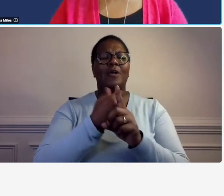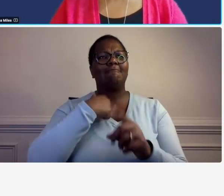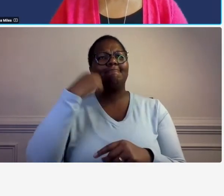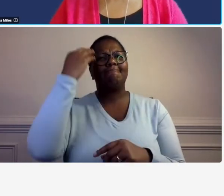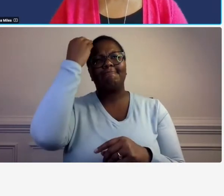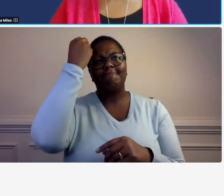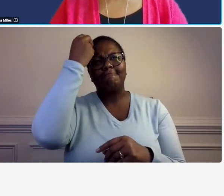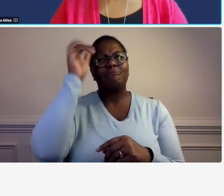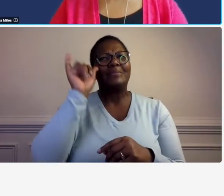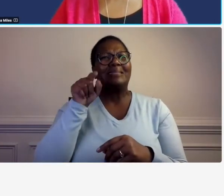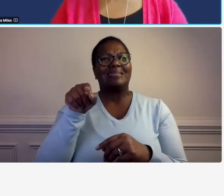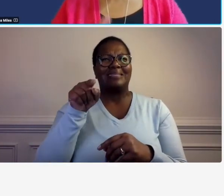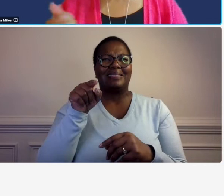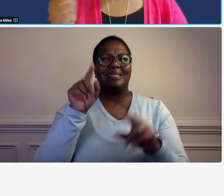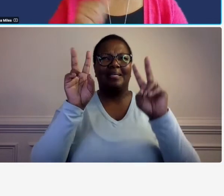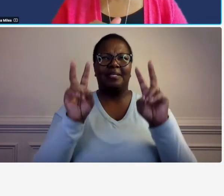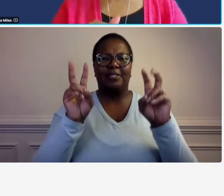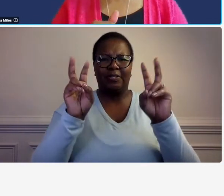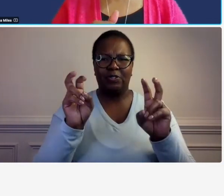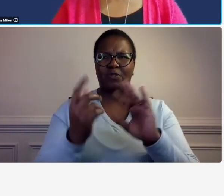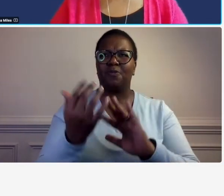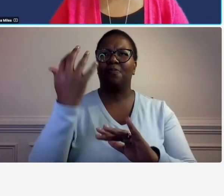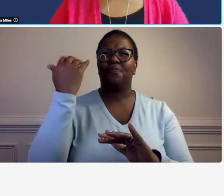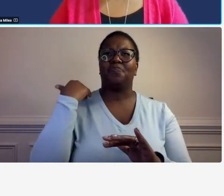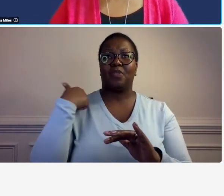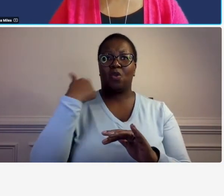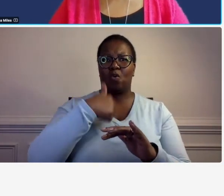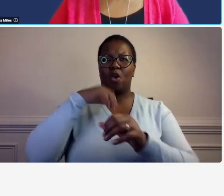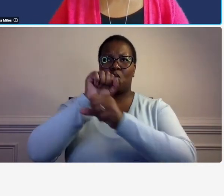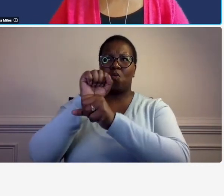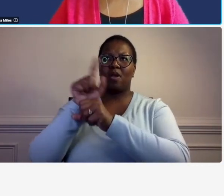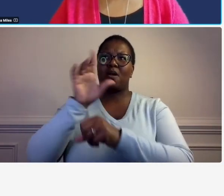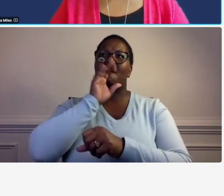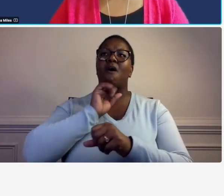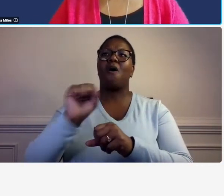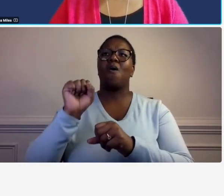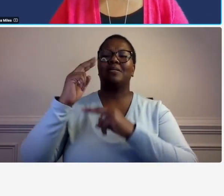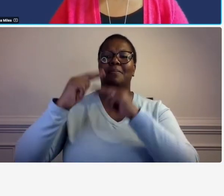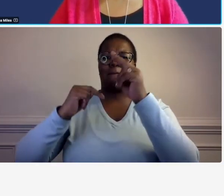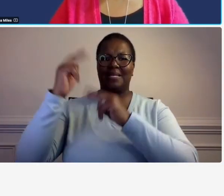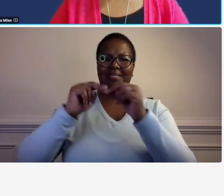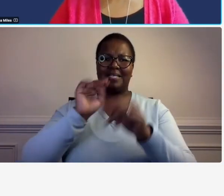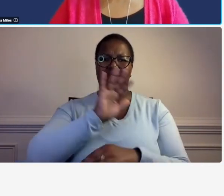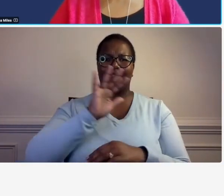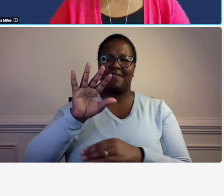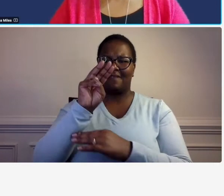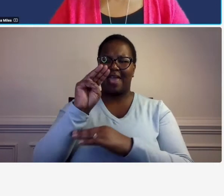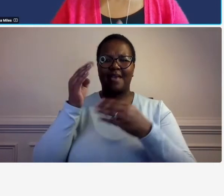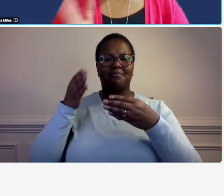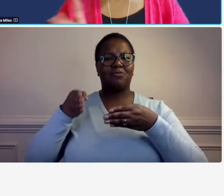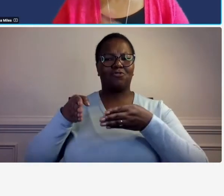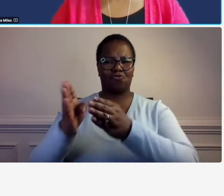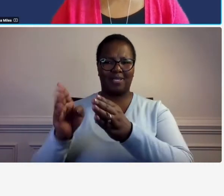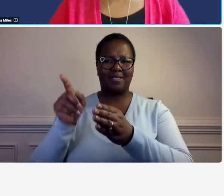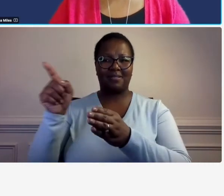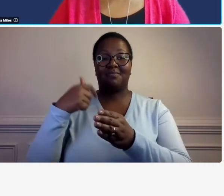um when we were in the old building 55 m street so here's another polling question for the chat okay